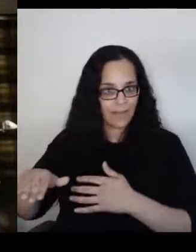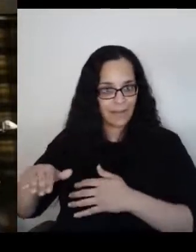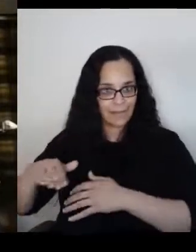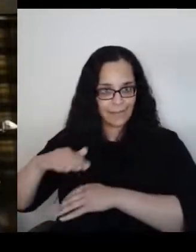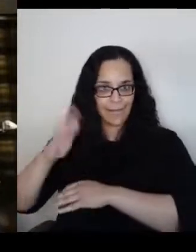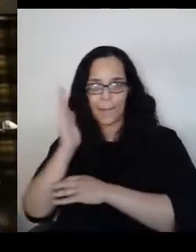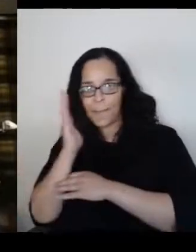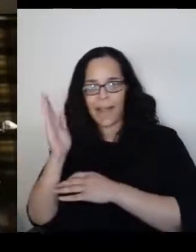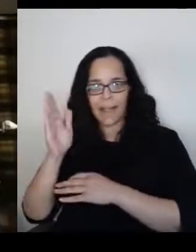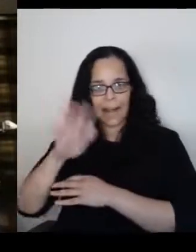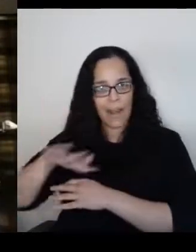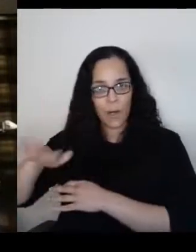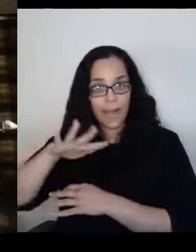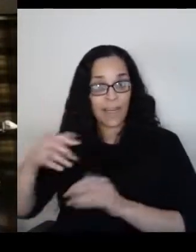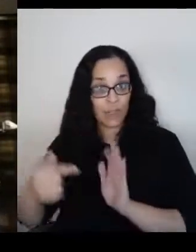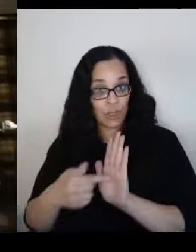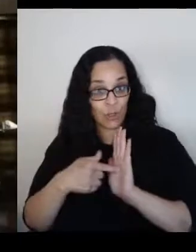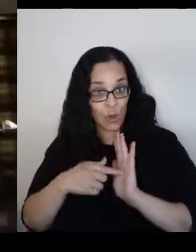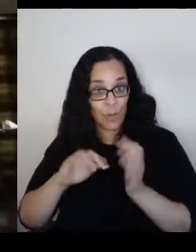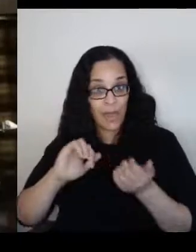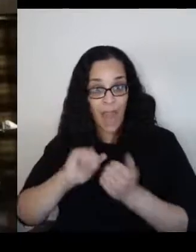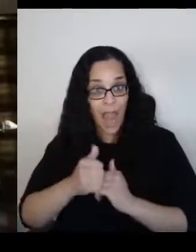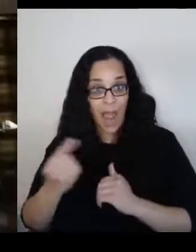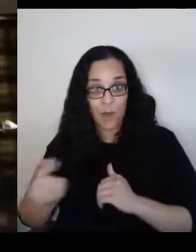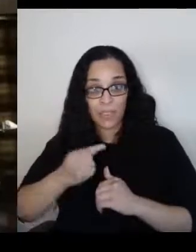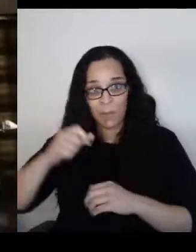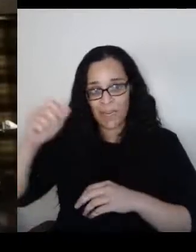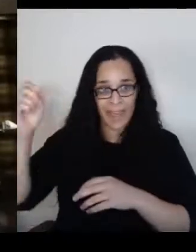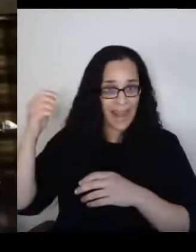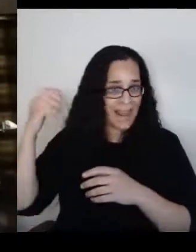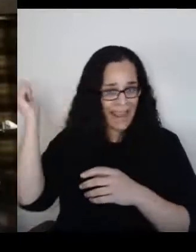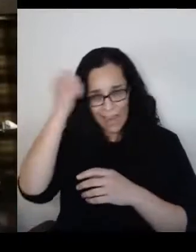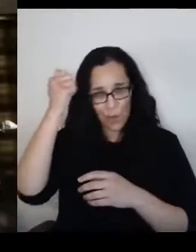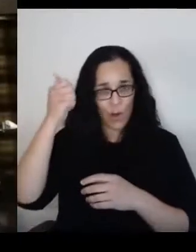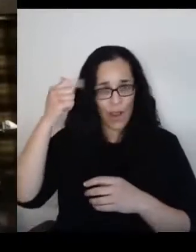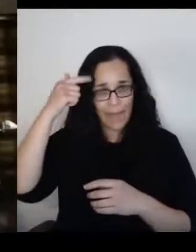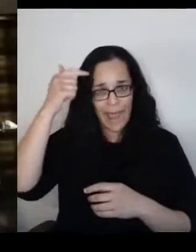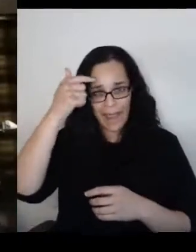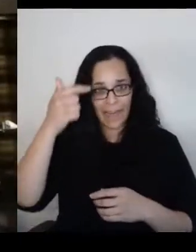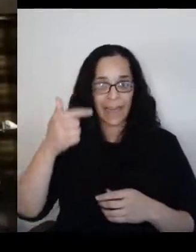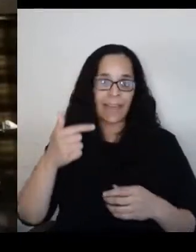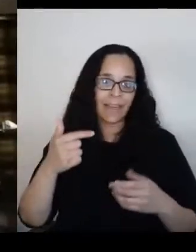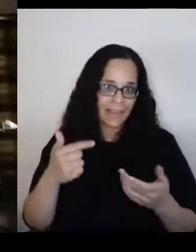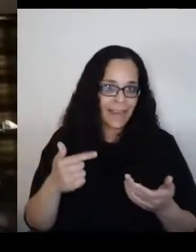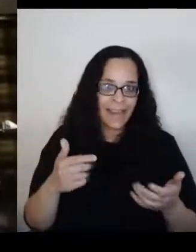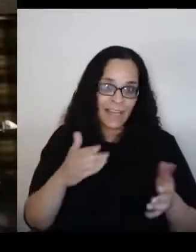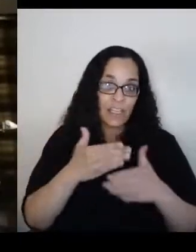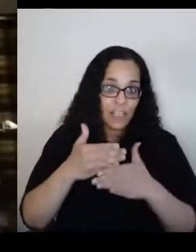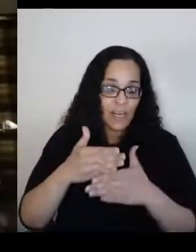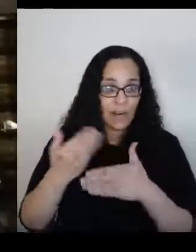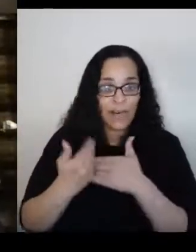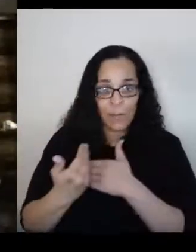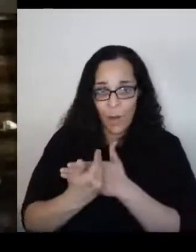to share some of the bread with me and then eventually she was concerned I wouldn't survive.